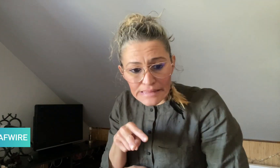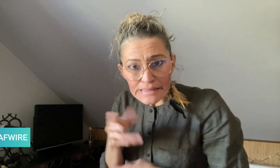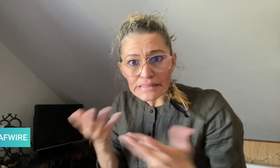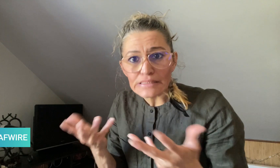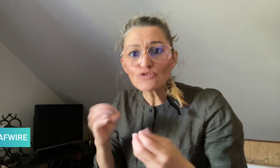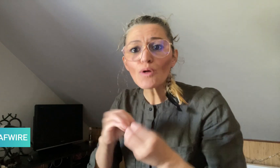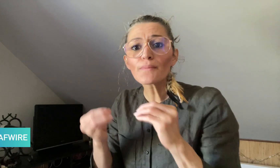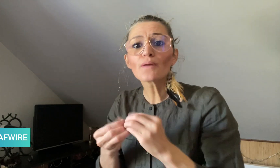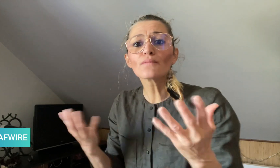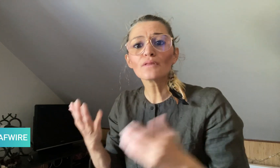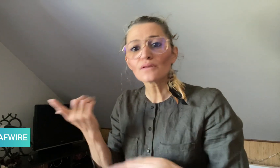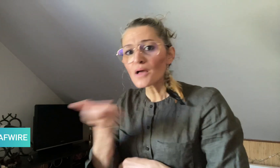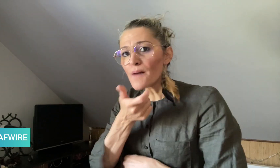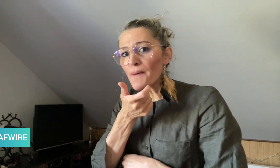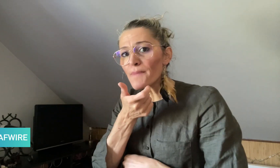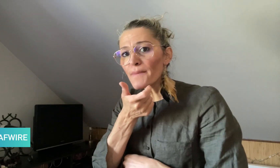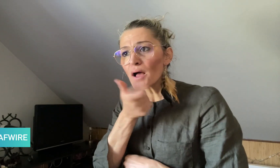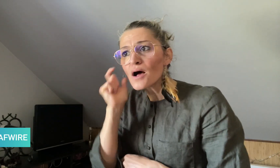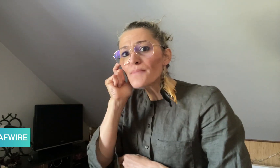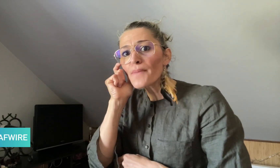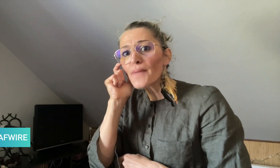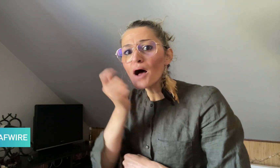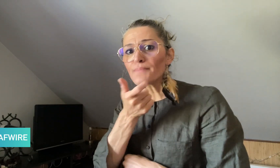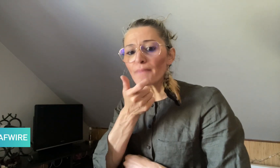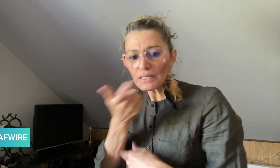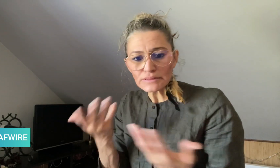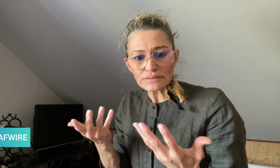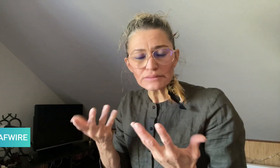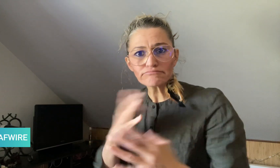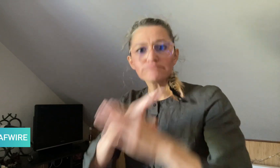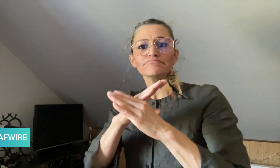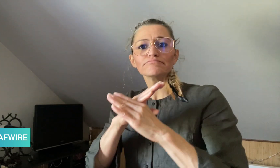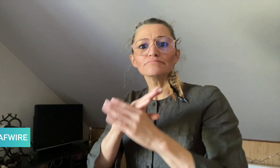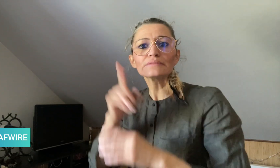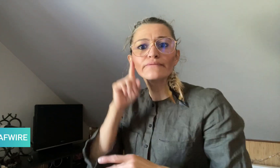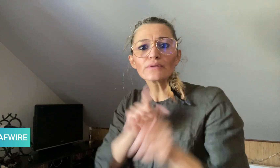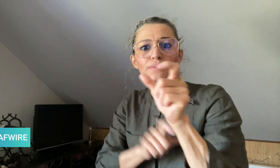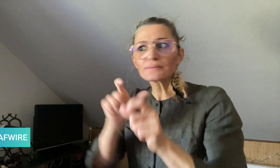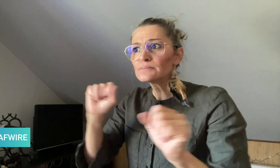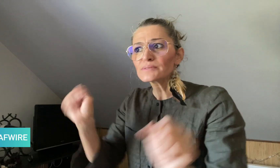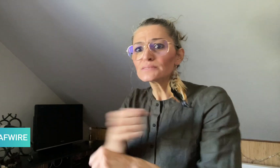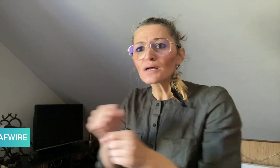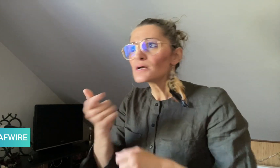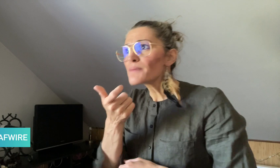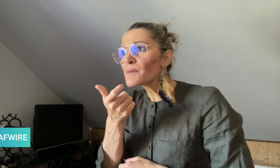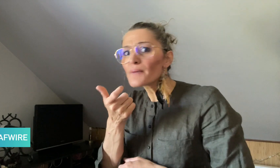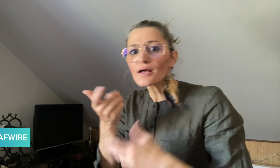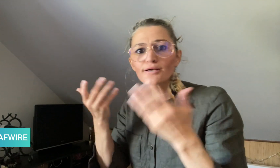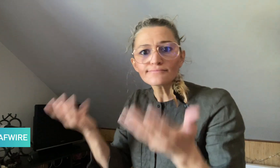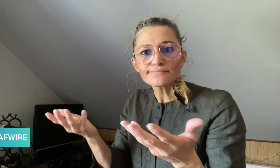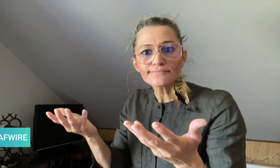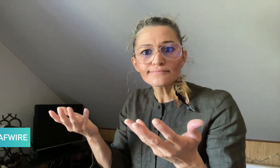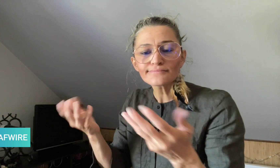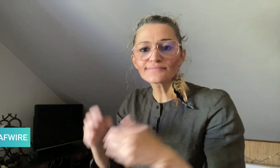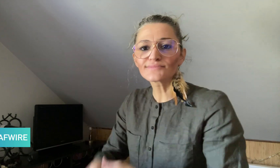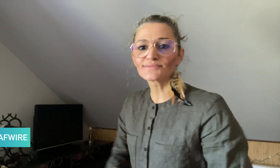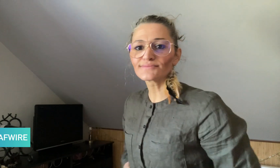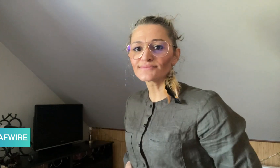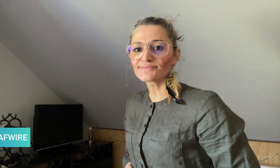walkie-talkies are a barrier for Deaf people.